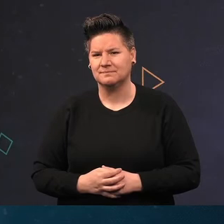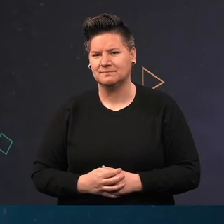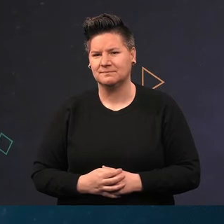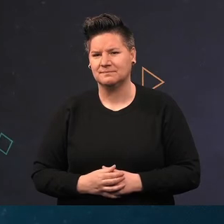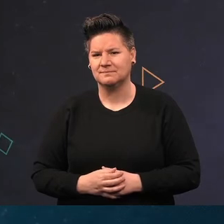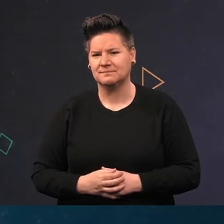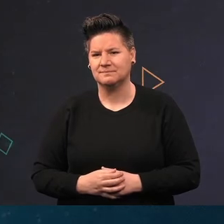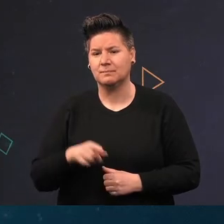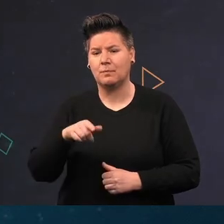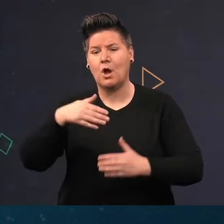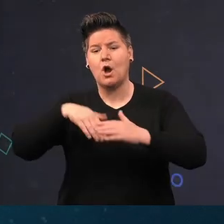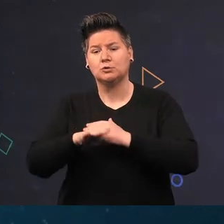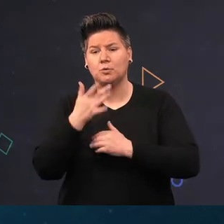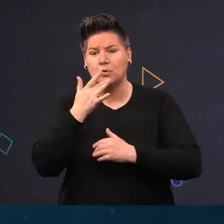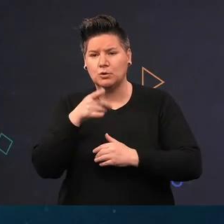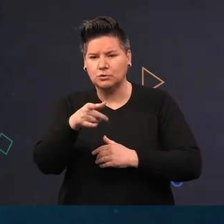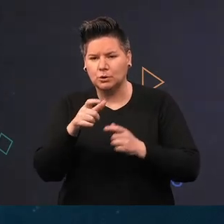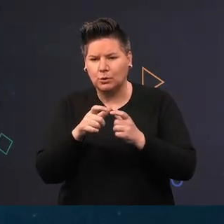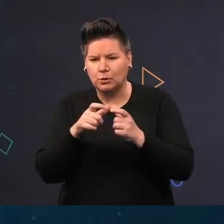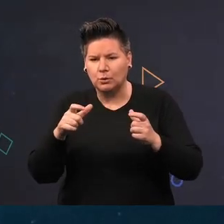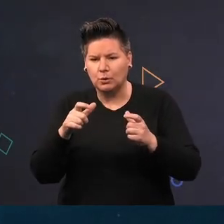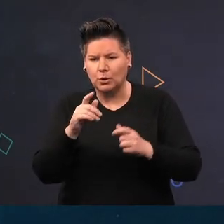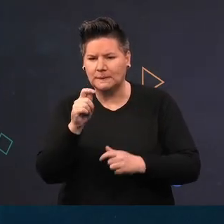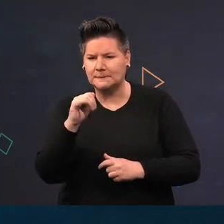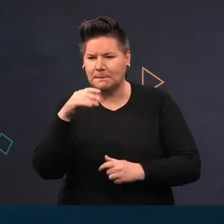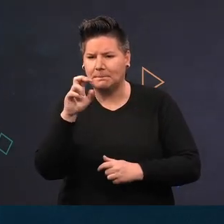Underwater the timbers can still be seen even after 170 years